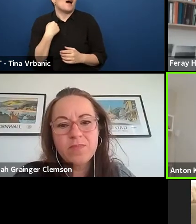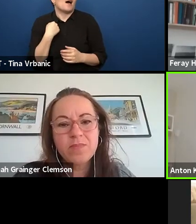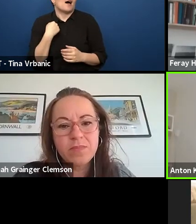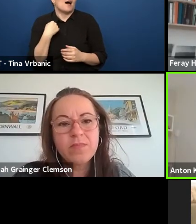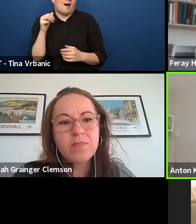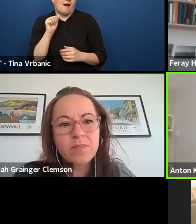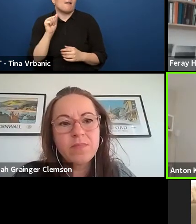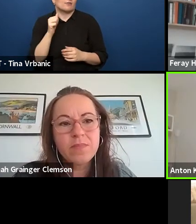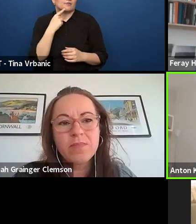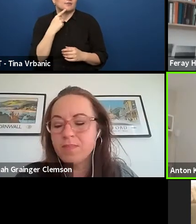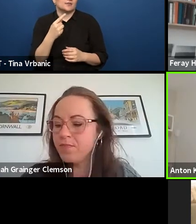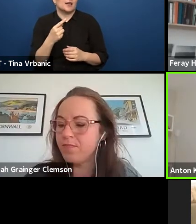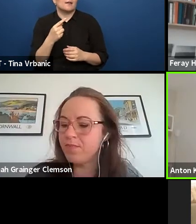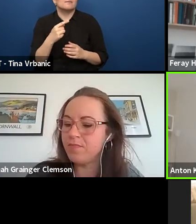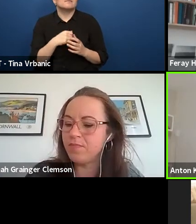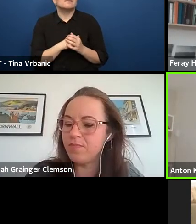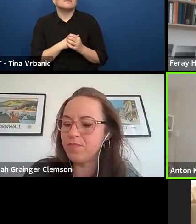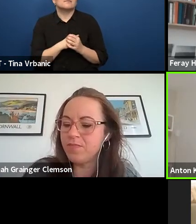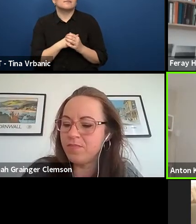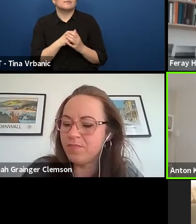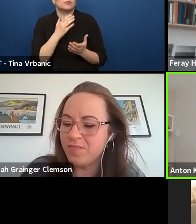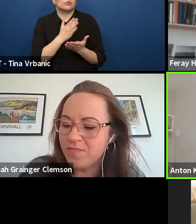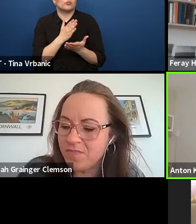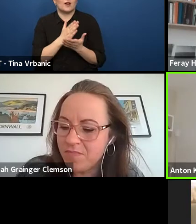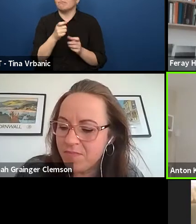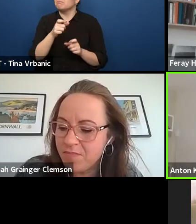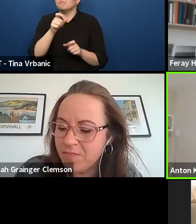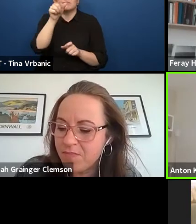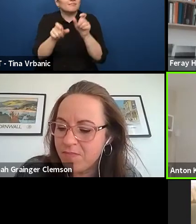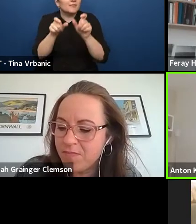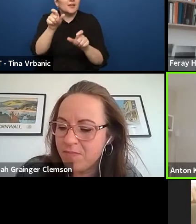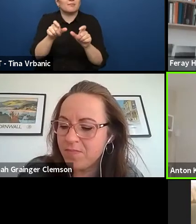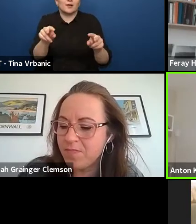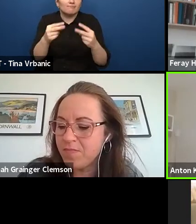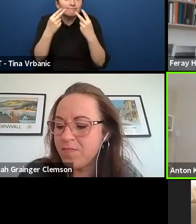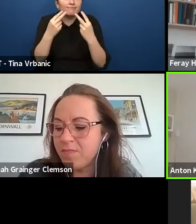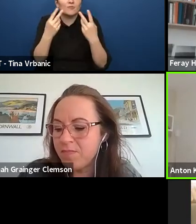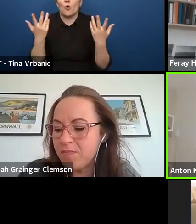or the participatory members of the game or the player,